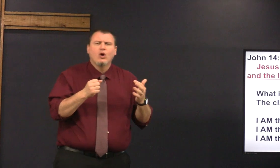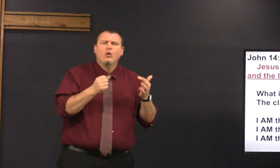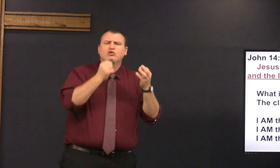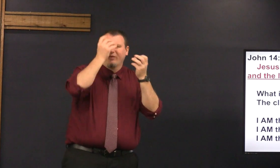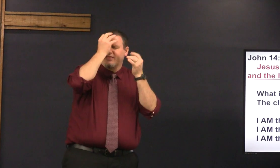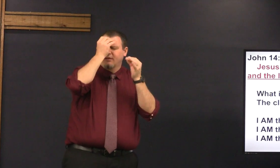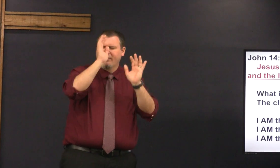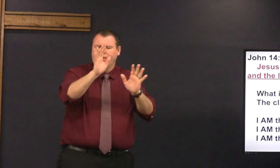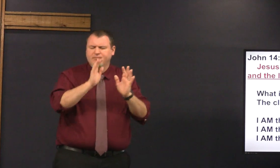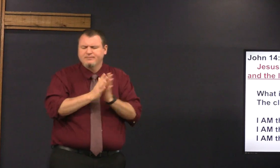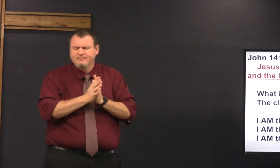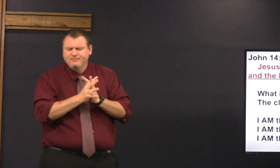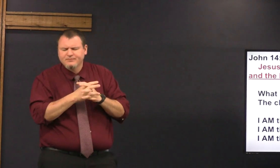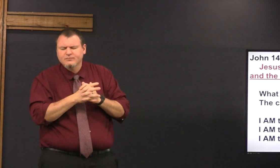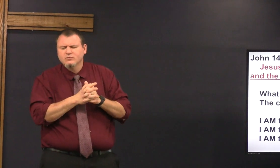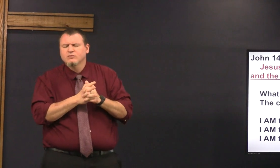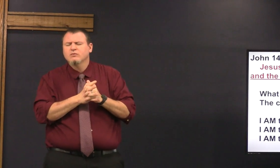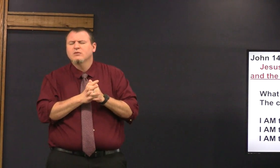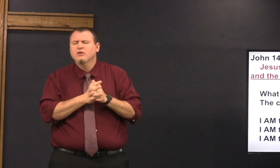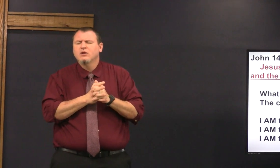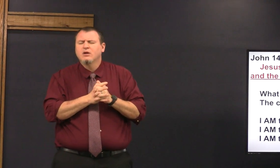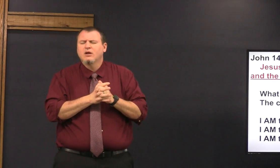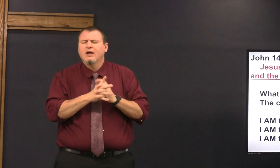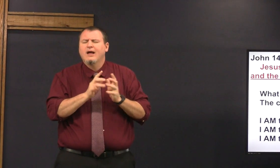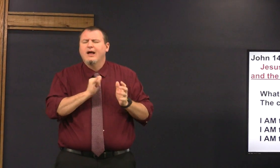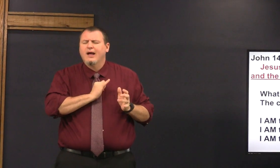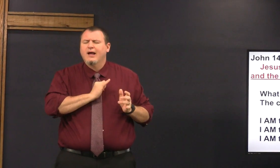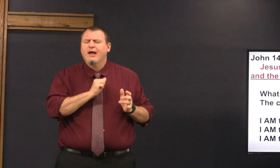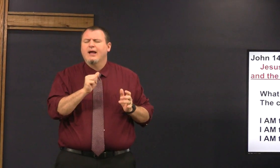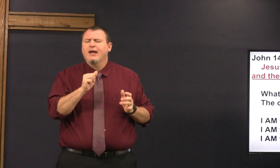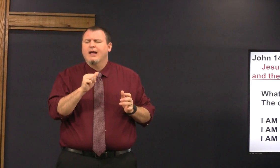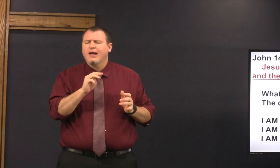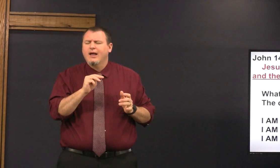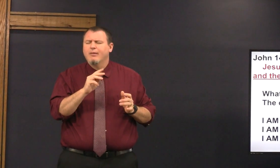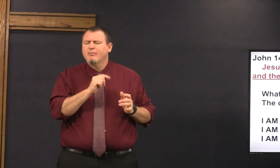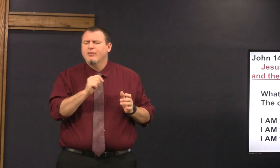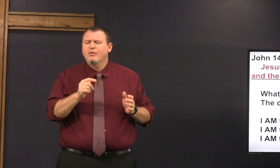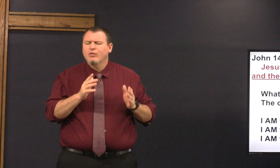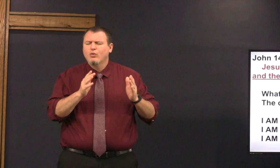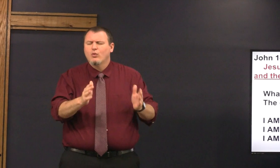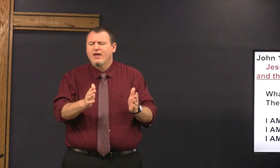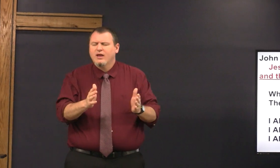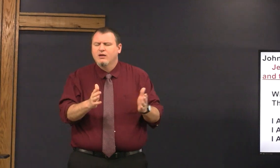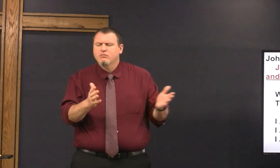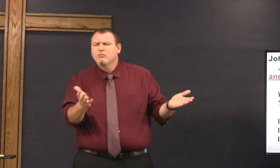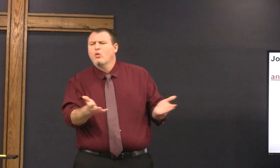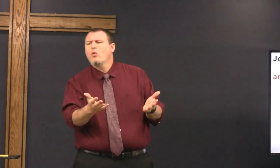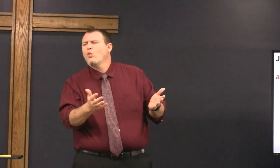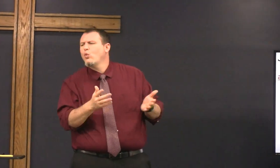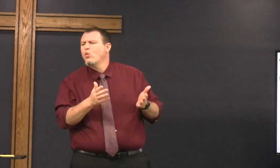all very powerful so let's stop and think a minute I am the way